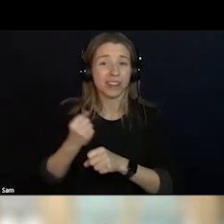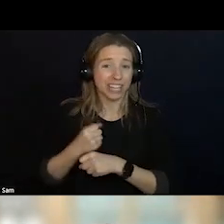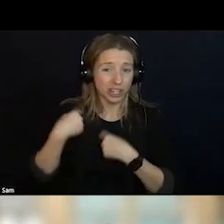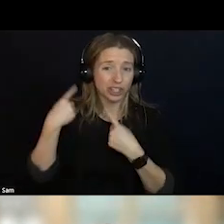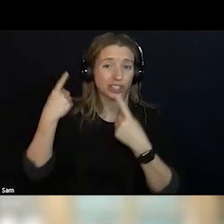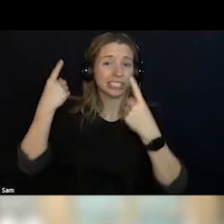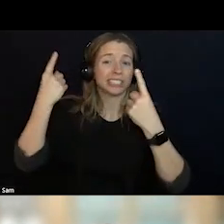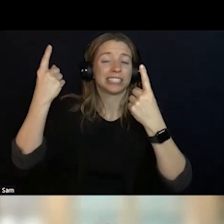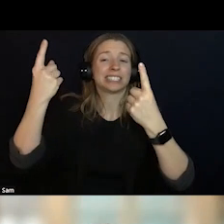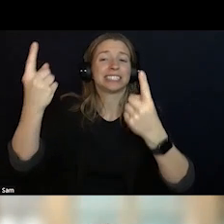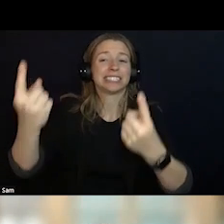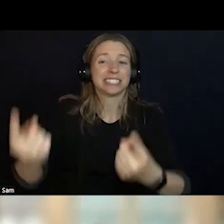I EXPECTED TO BE A ONE-YEAR JOURNEY.